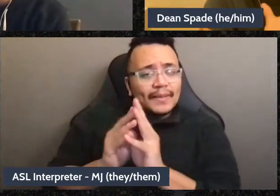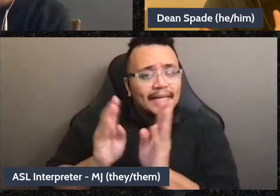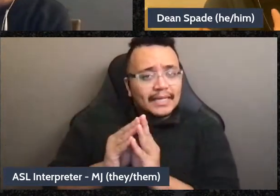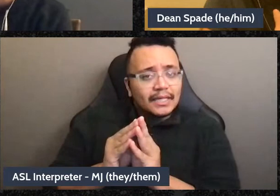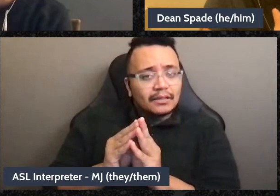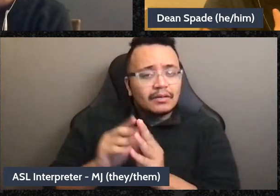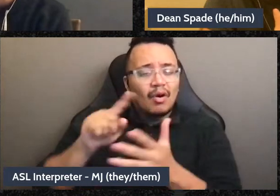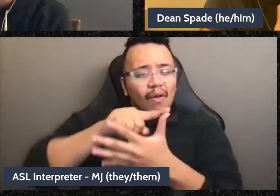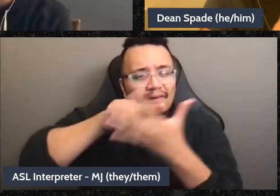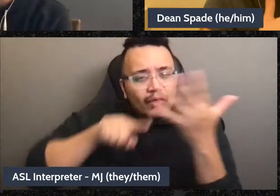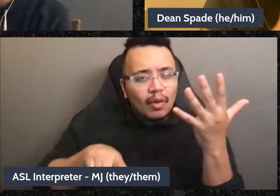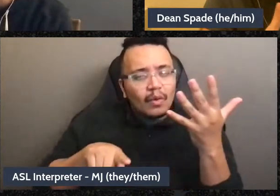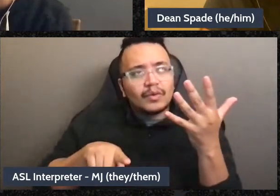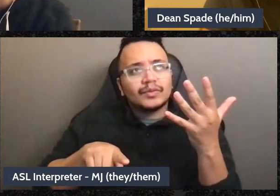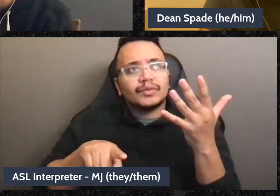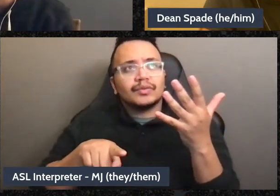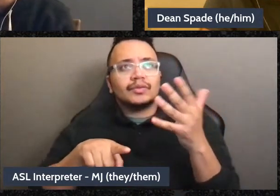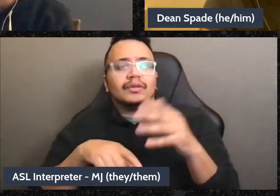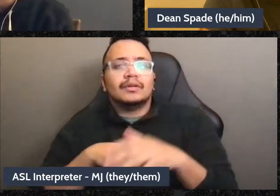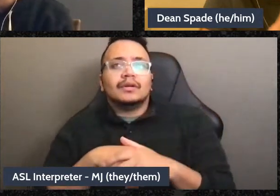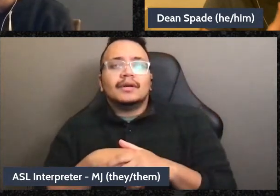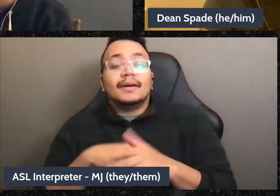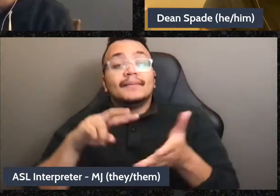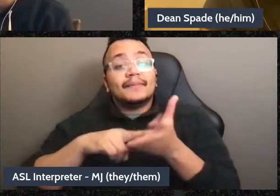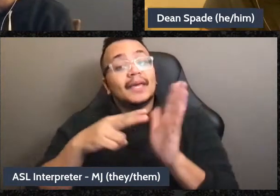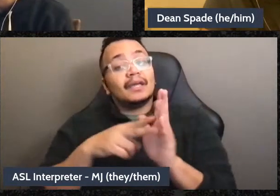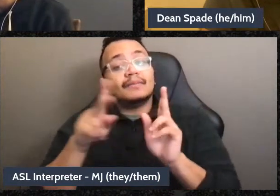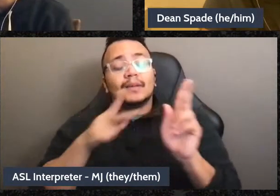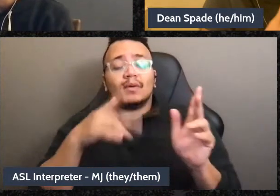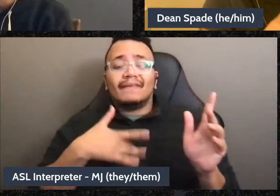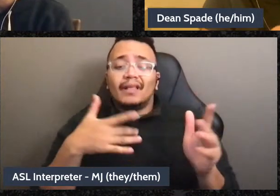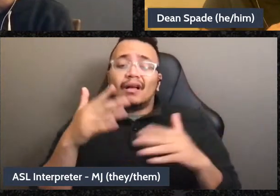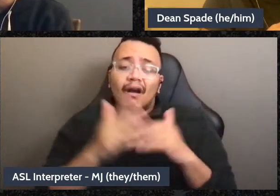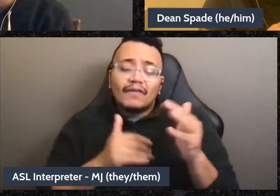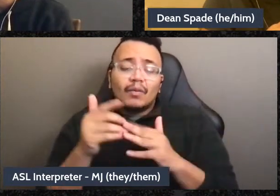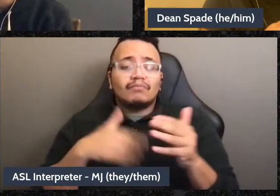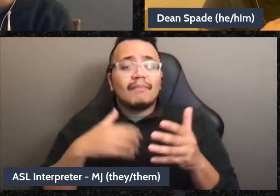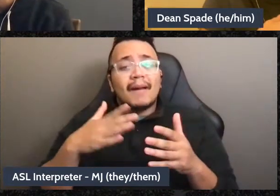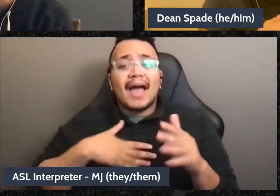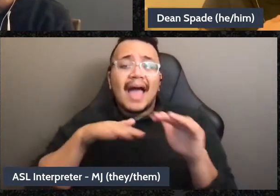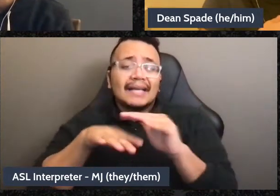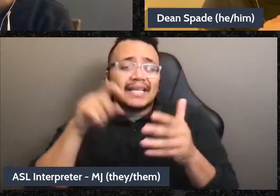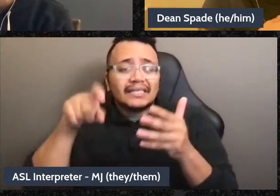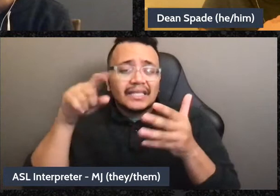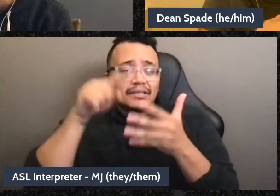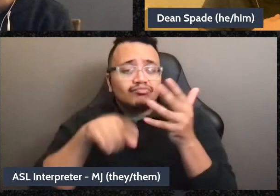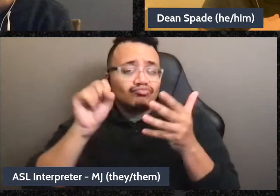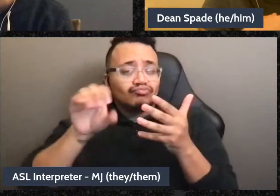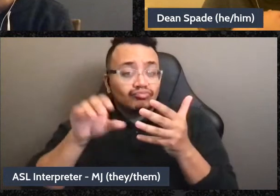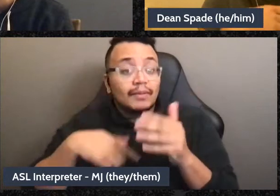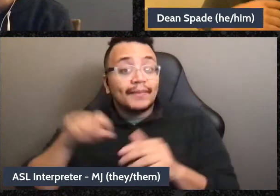a group where people can name access needs consistently. In some groups I'm in we have like a